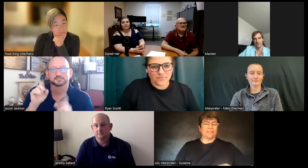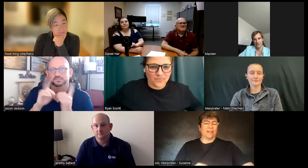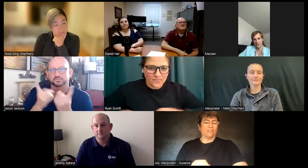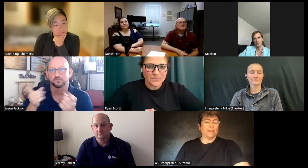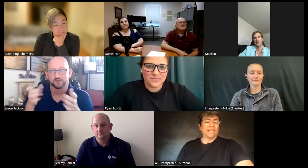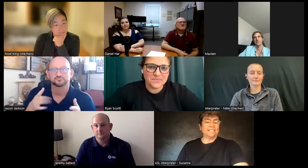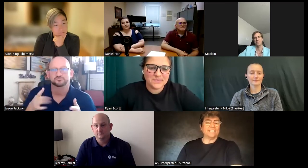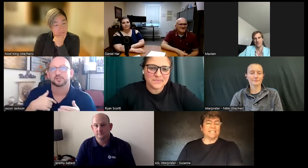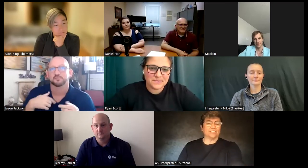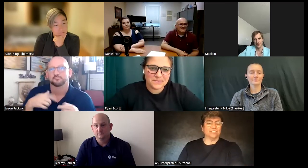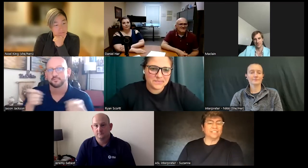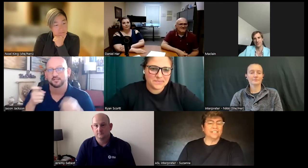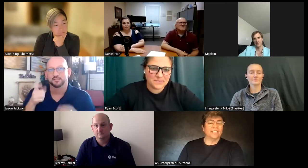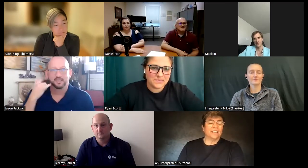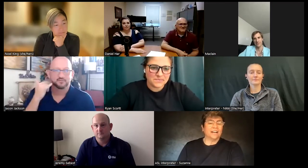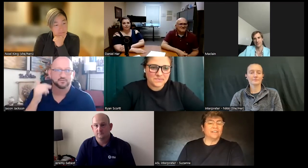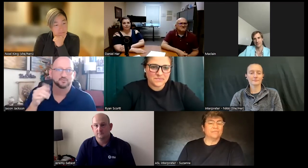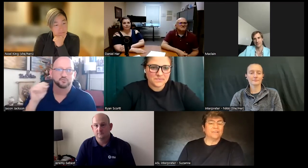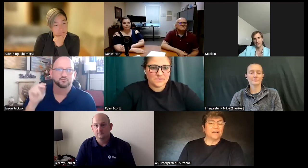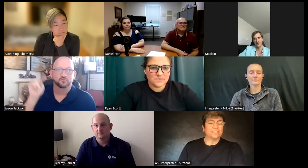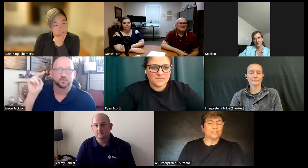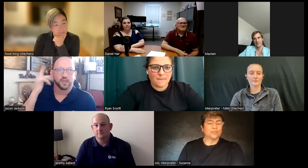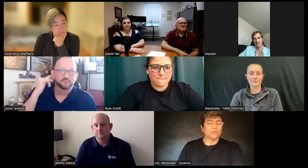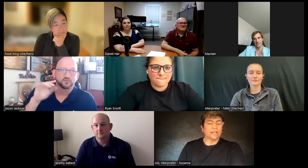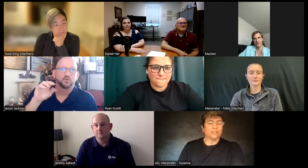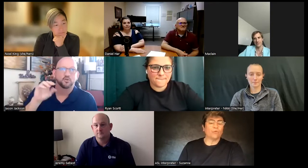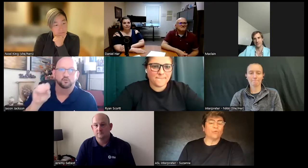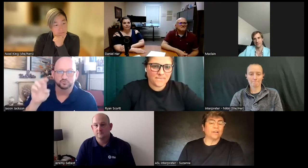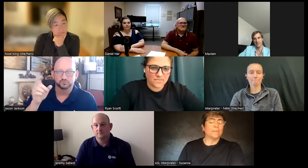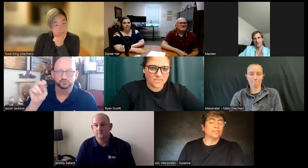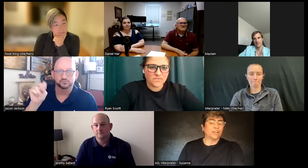for about 18 years, as a director. I work, I'm in charge of